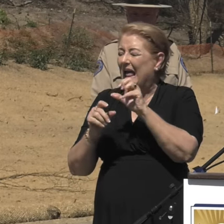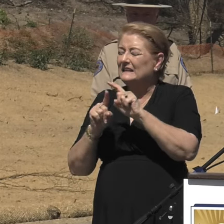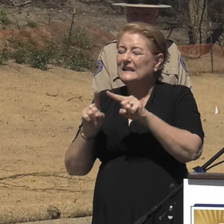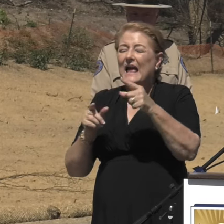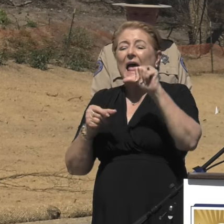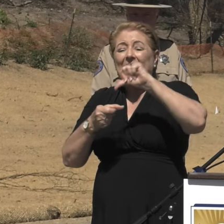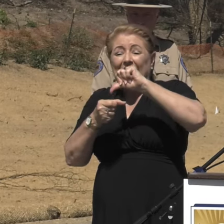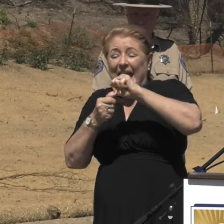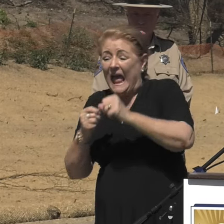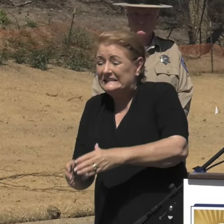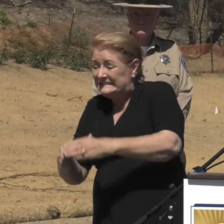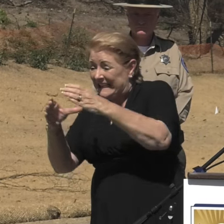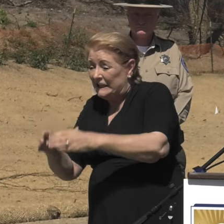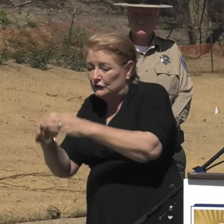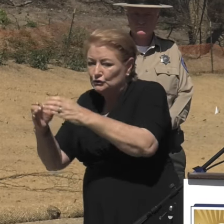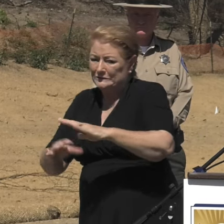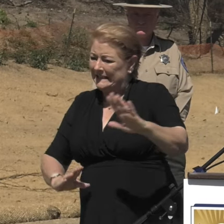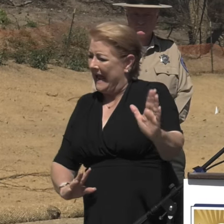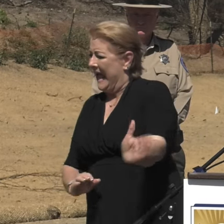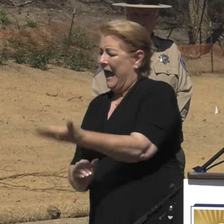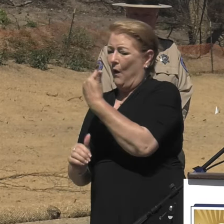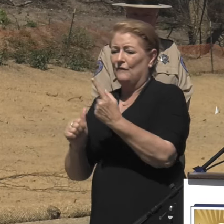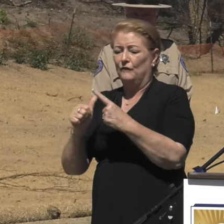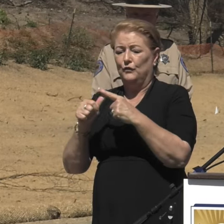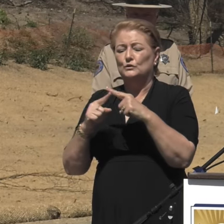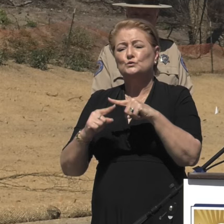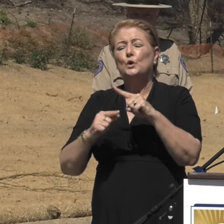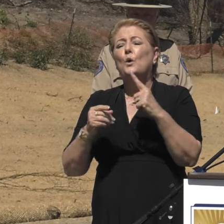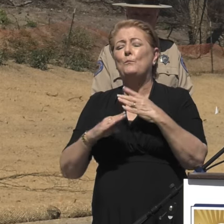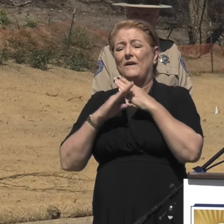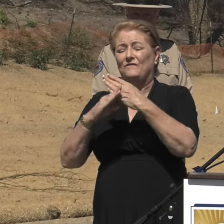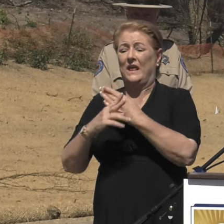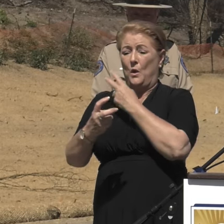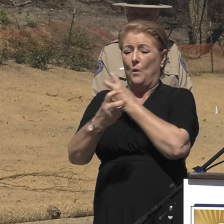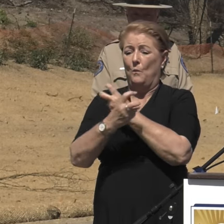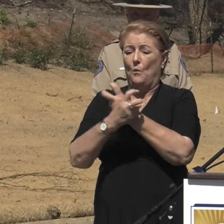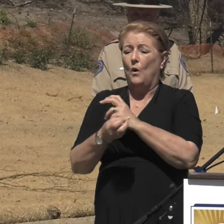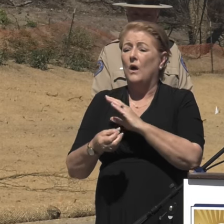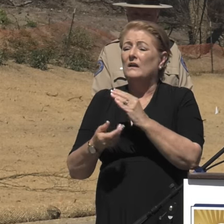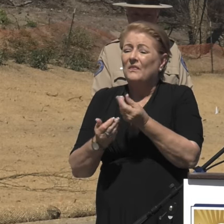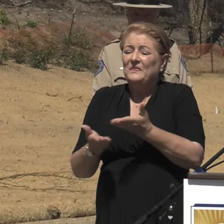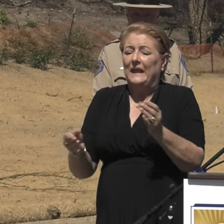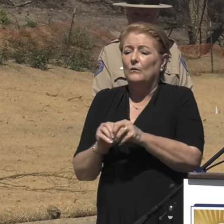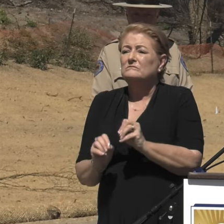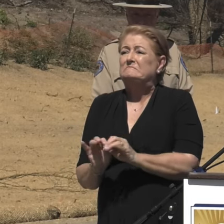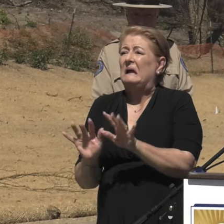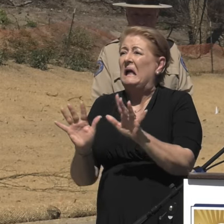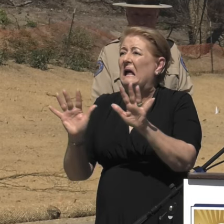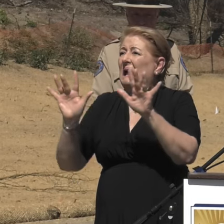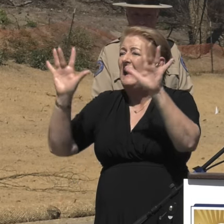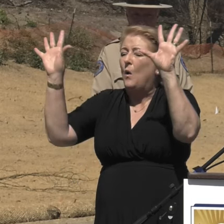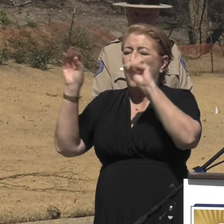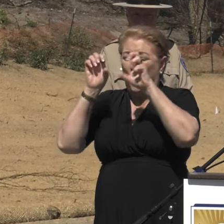removed immediately to prevent hazardous material becoming airborne, or seeping into the water or soil,